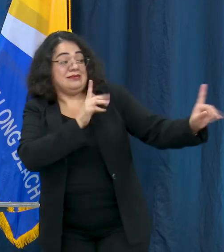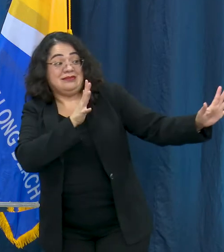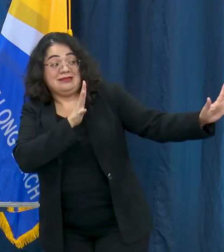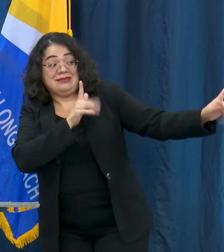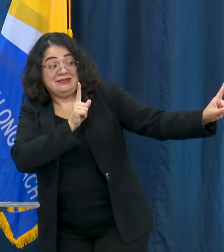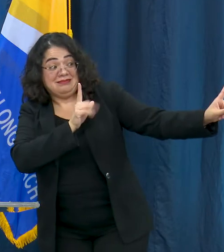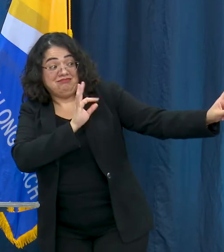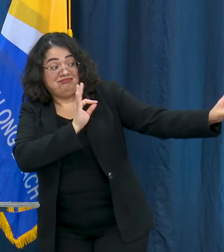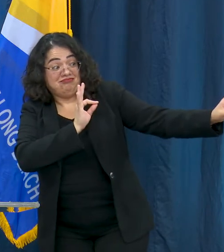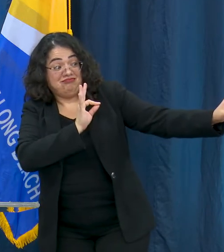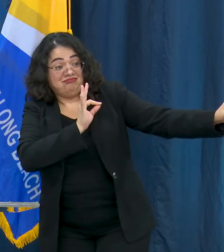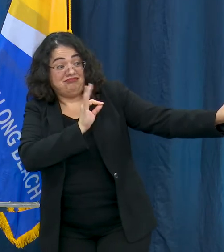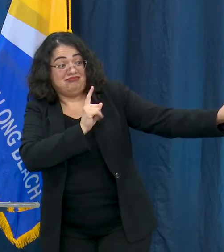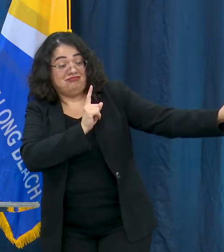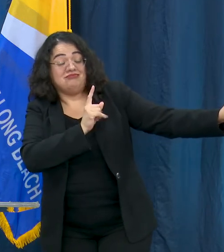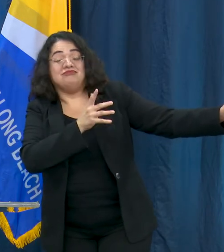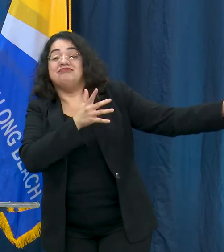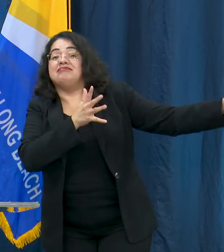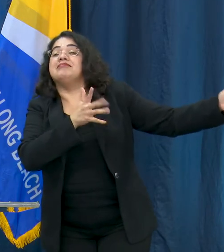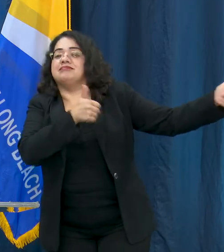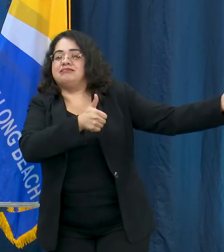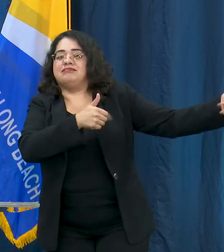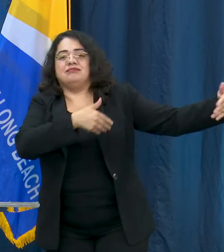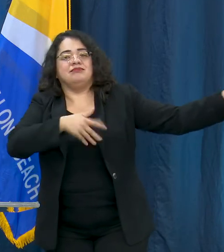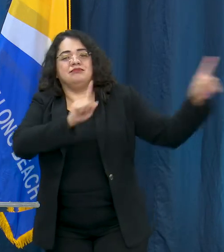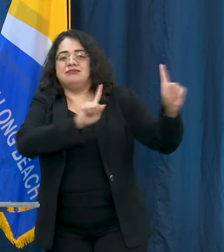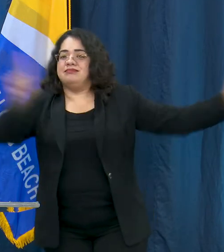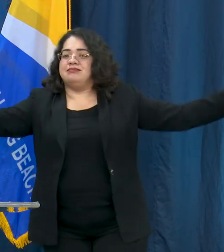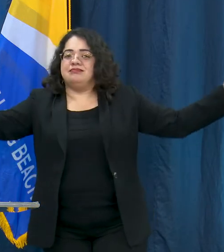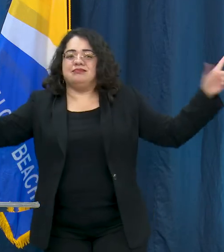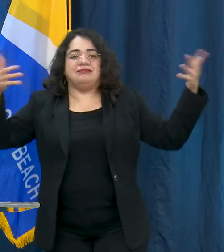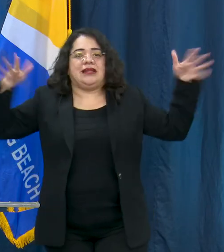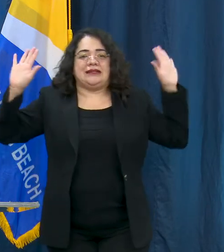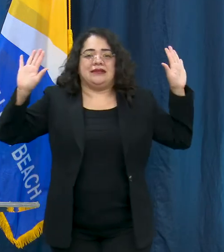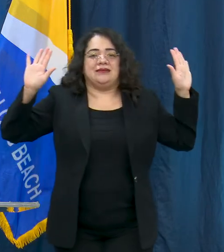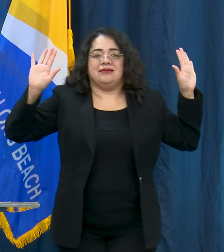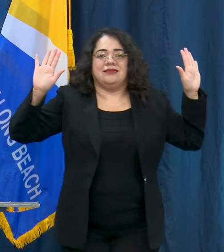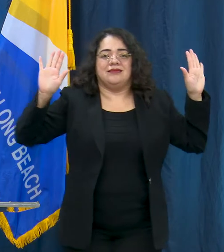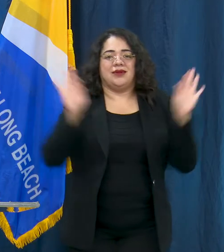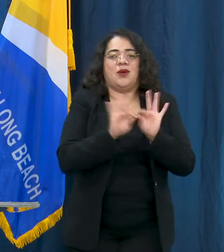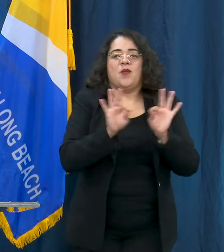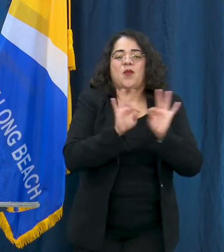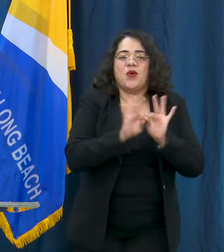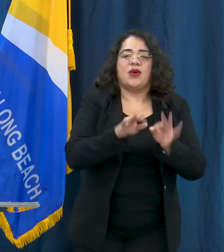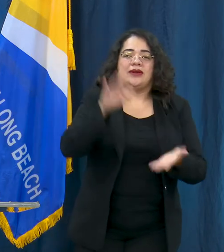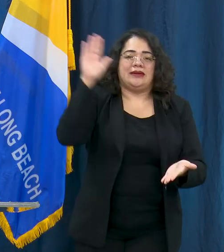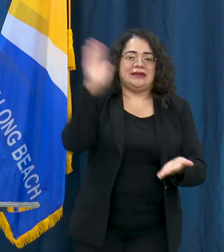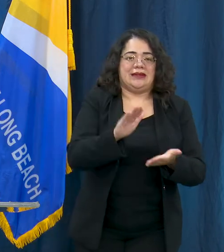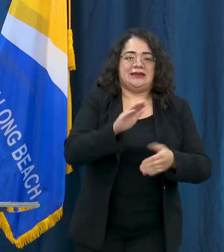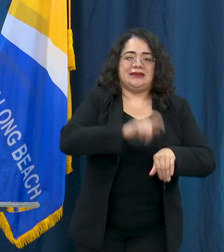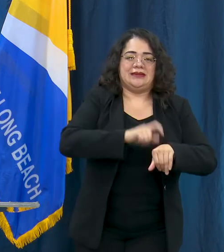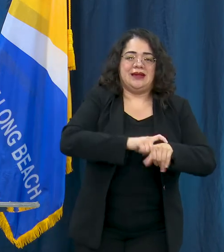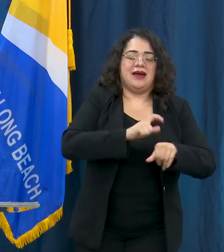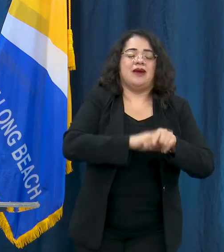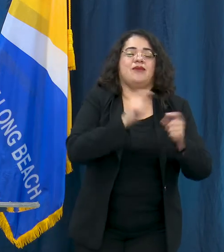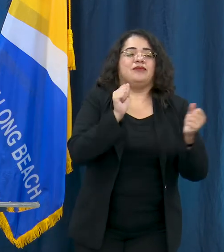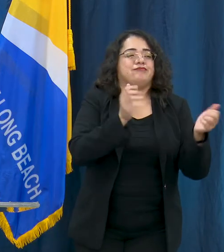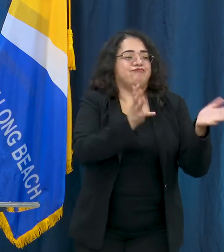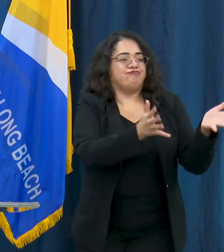household, that lessened your risk than if you had a longer interaction with people that close by you. If you can keep six